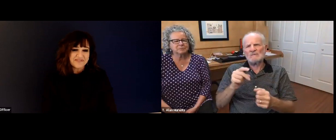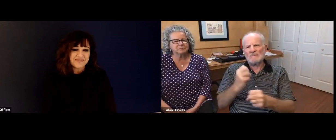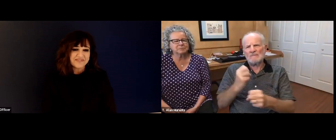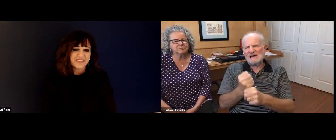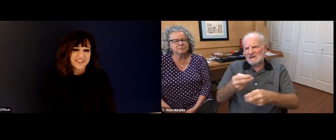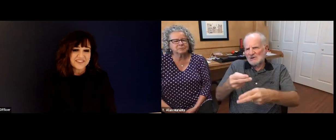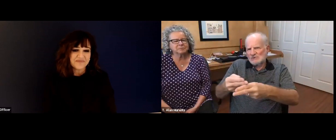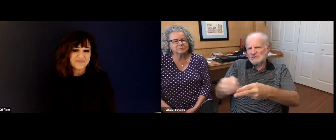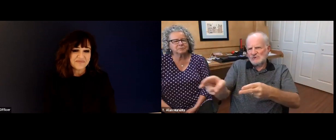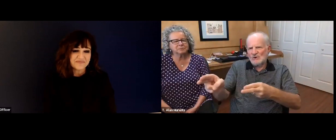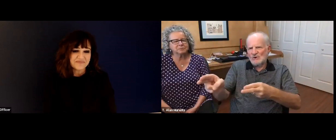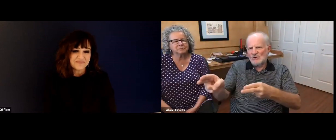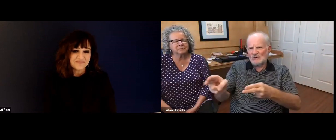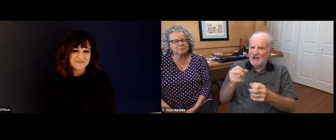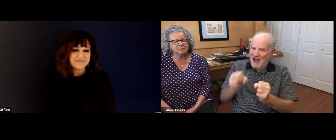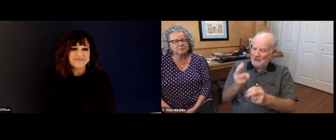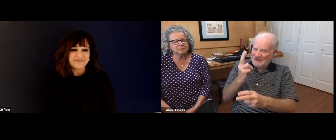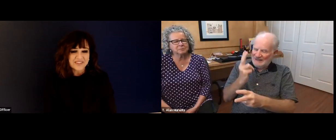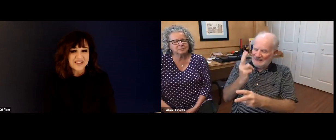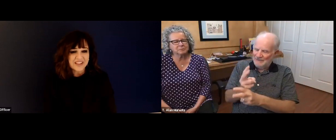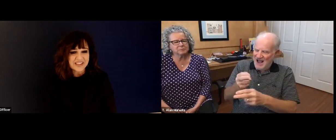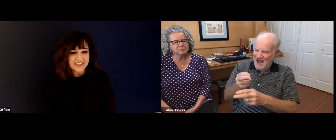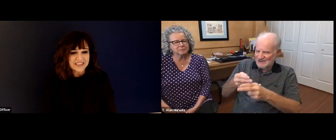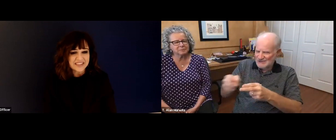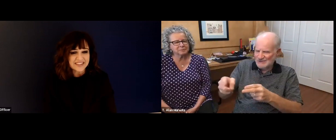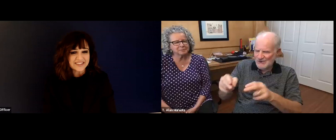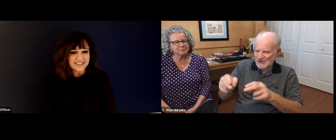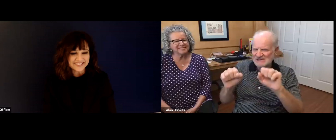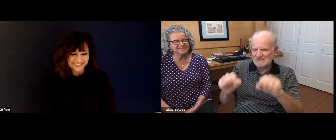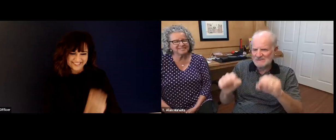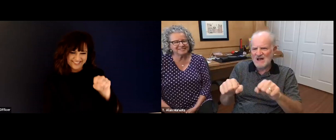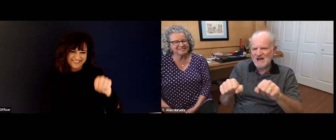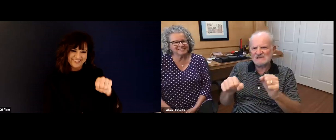Yes, I wrote about that in the book. And it's kind of a long